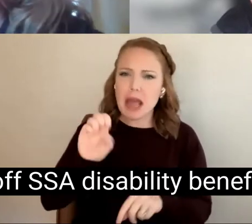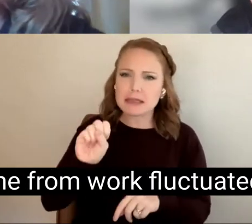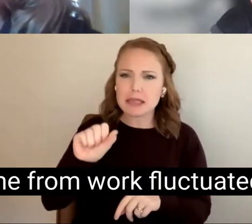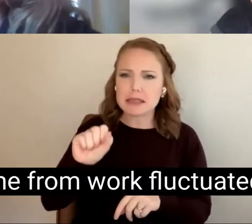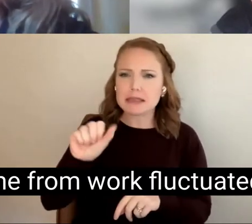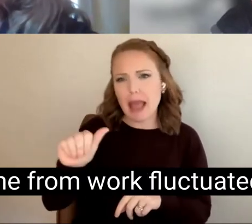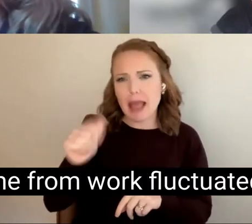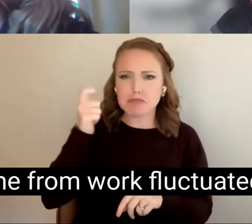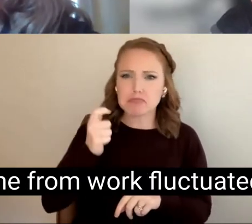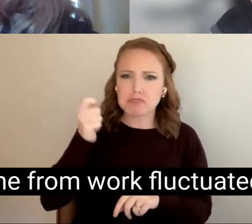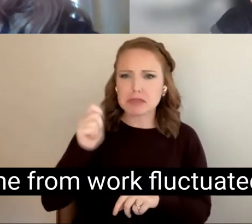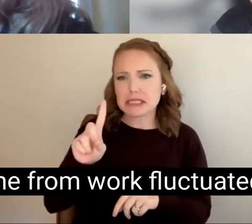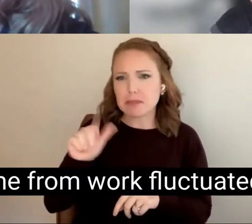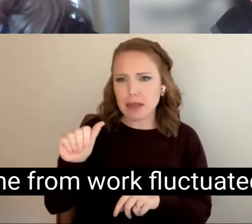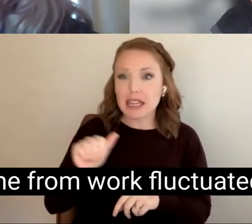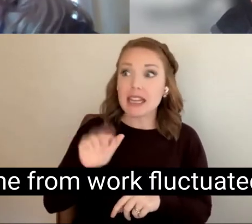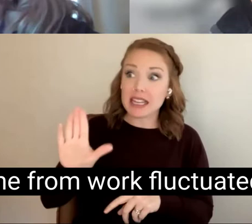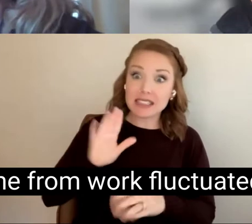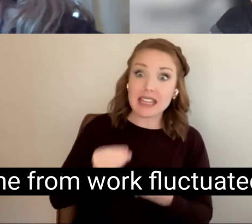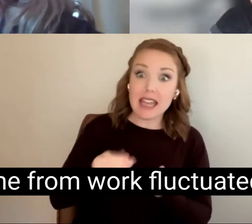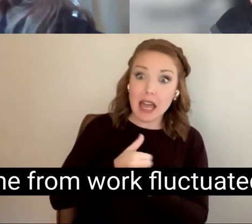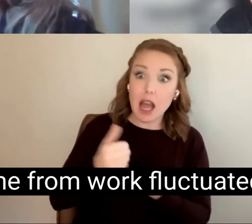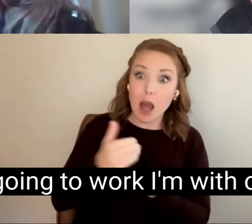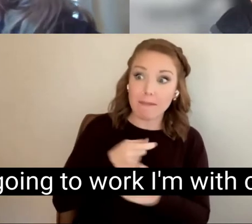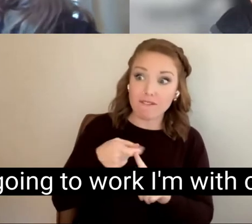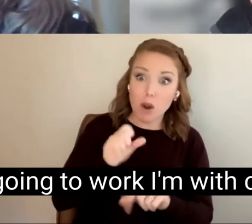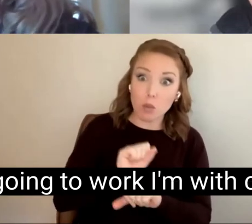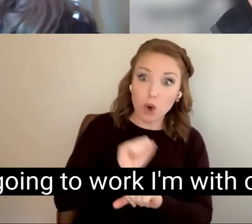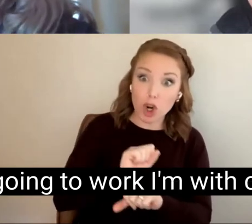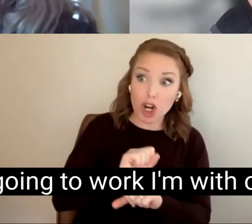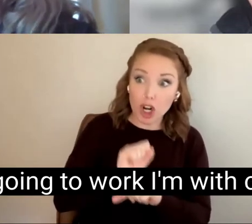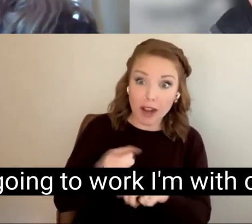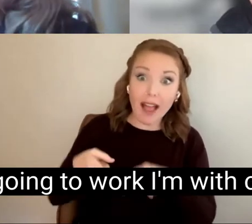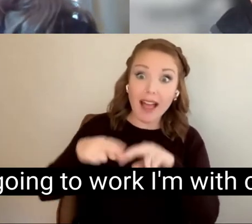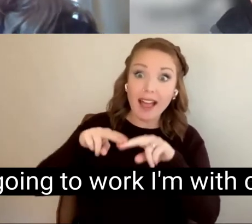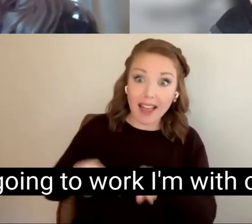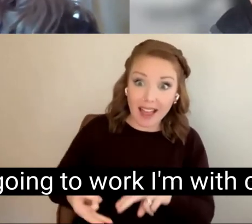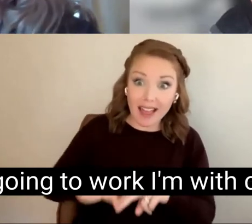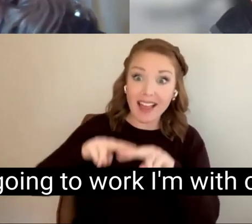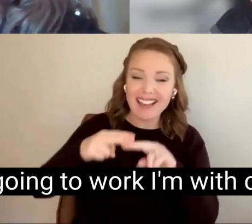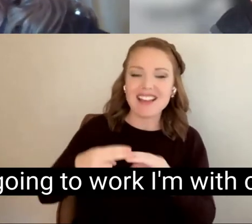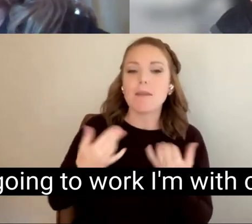income from work fluctuated now. So I'm going to work I'm with carrier in